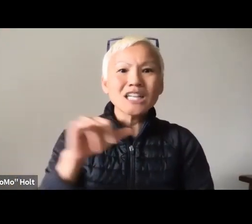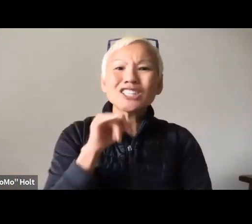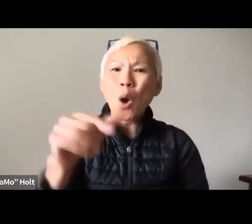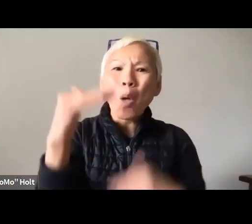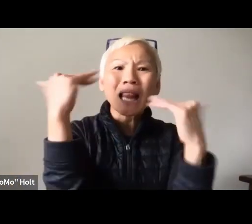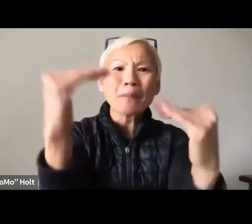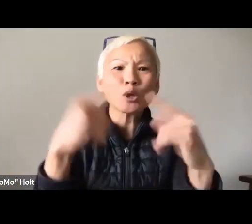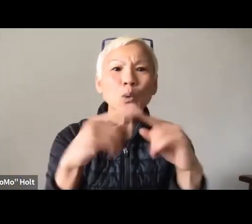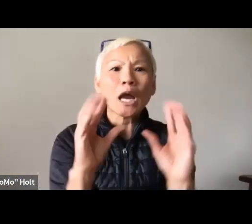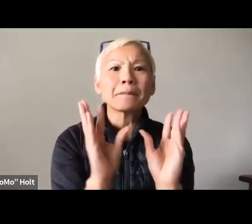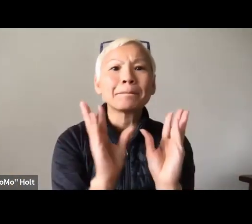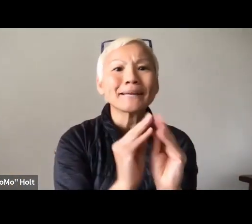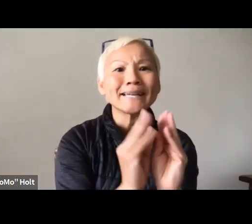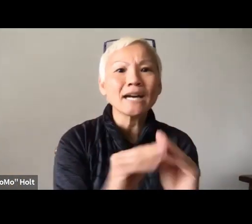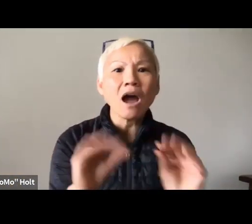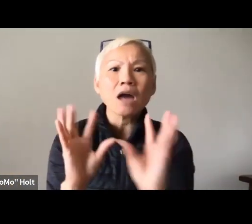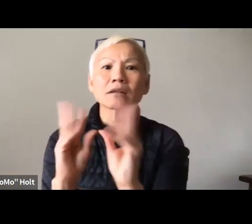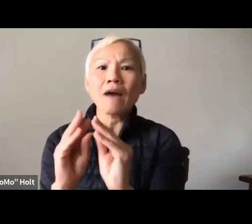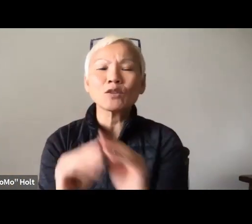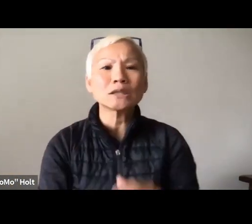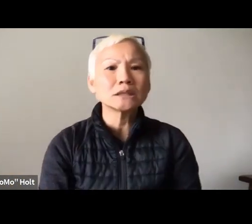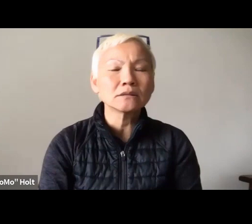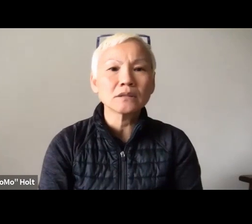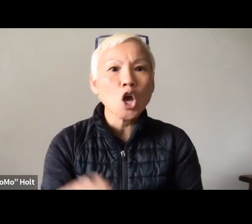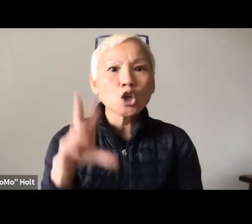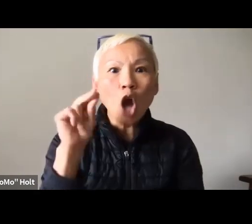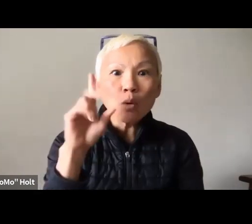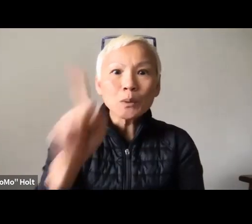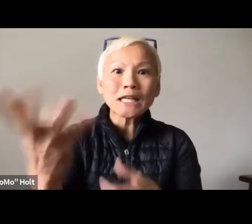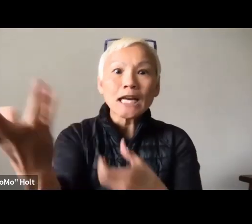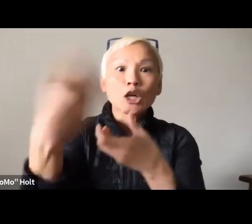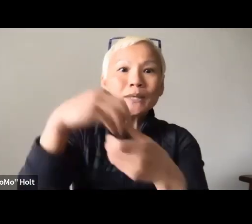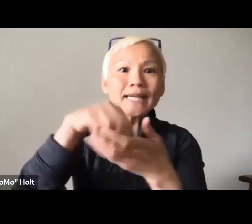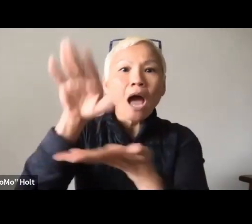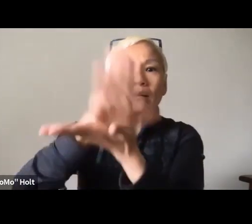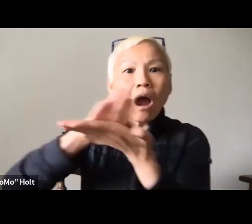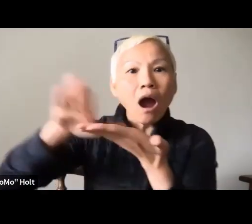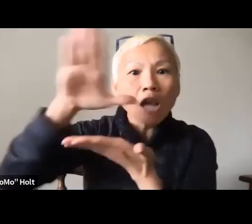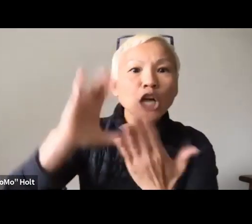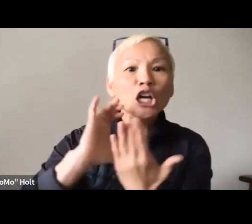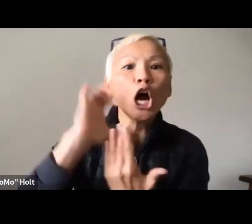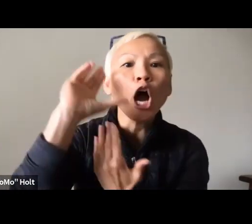We were talking about EDI and how there's no limit to meetings or conversations.